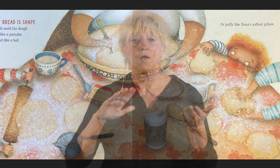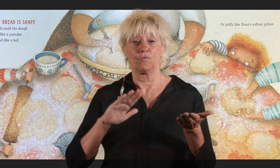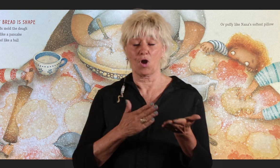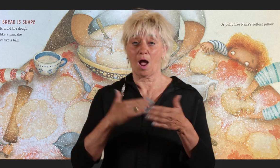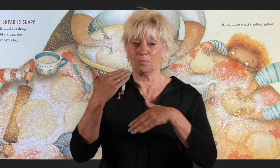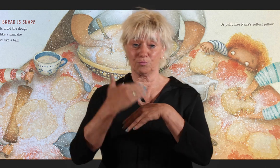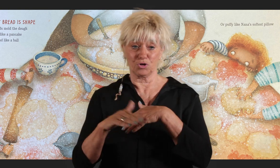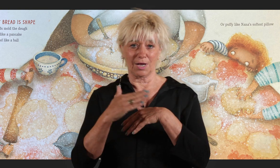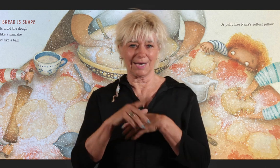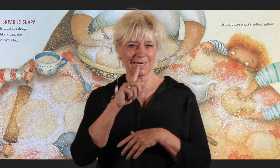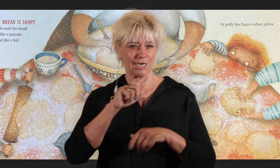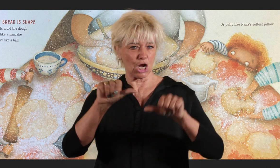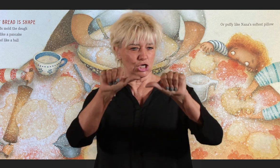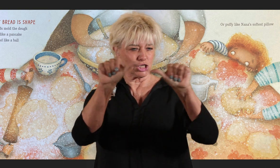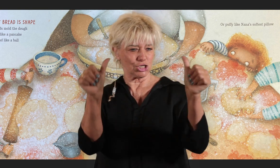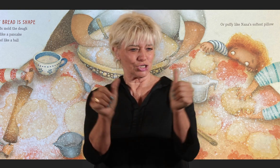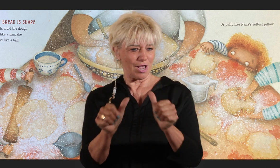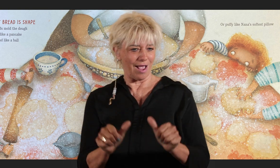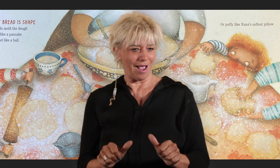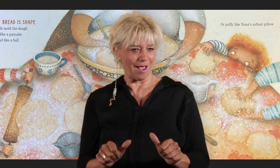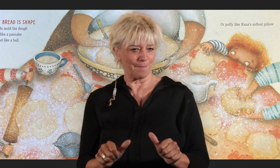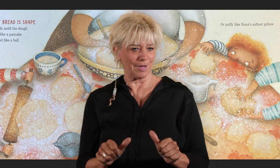Fry bread is shape